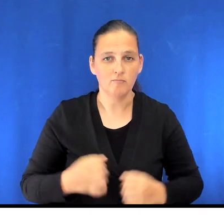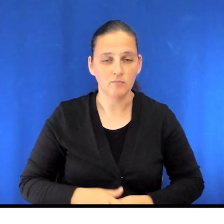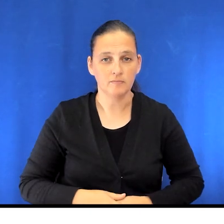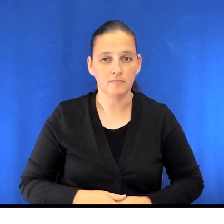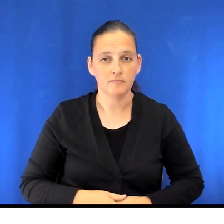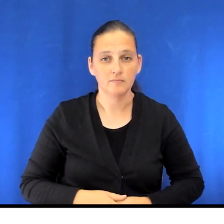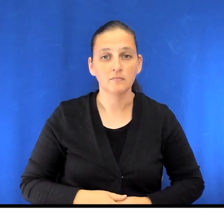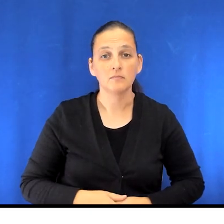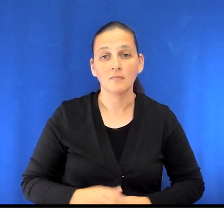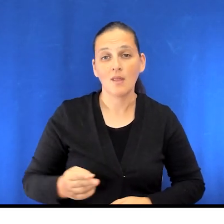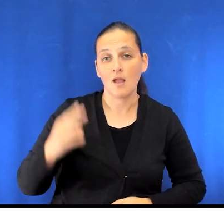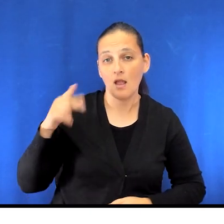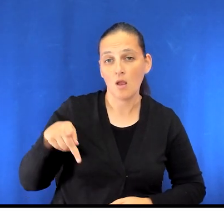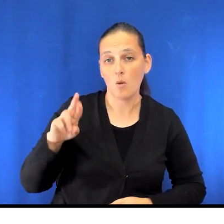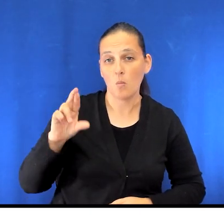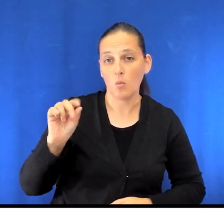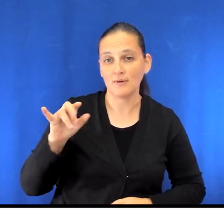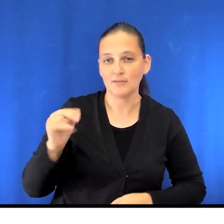Include high protein foods at each meal and snack.